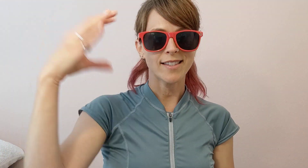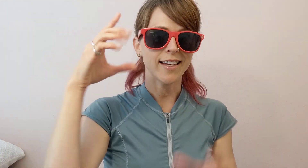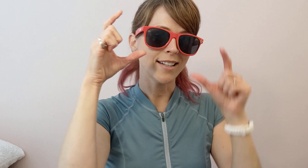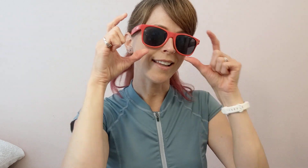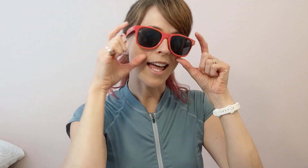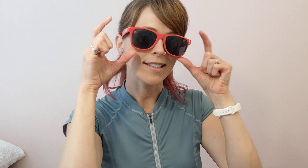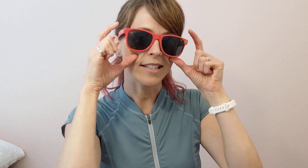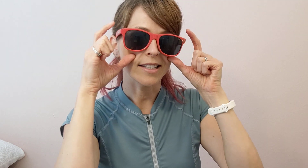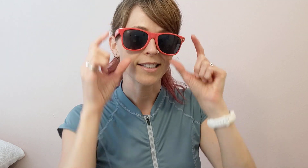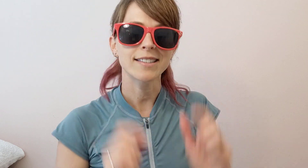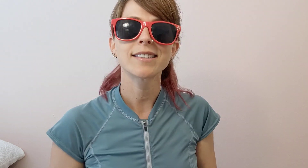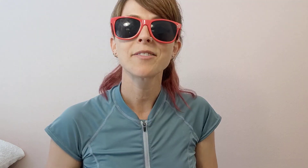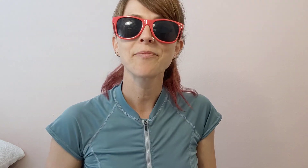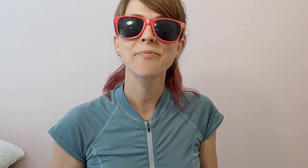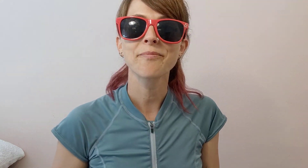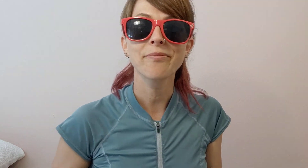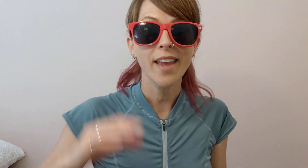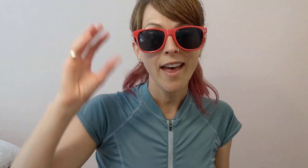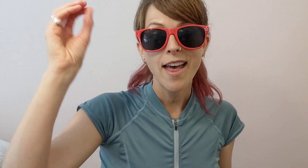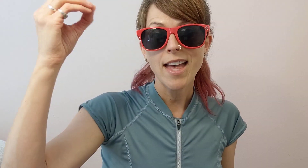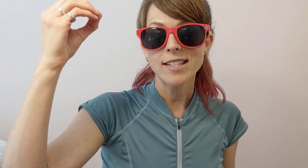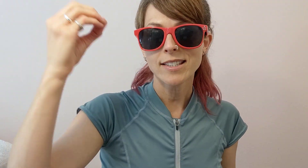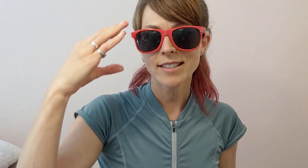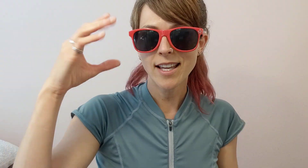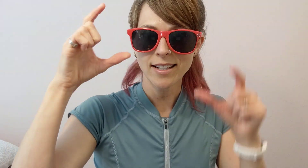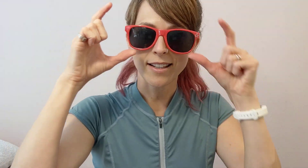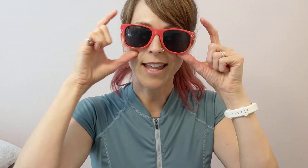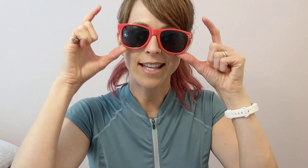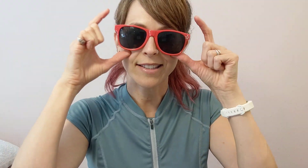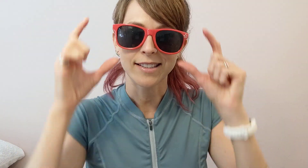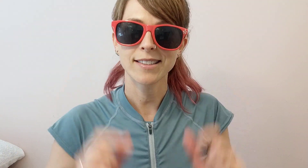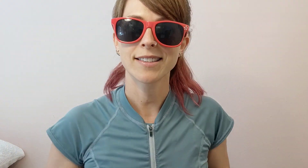Sunglasses.